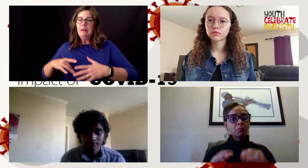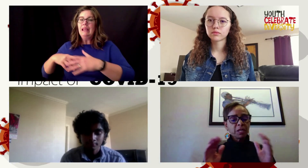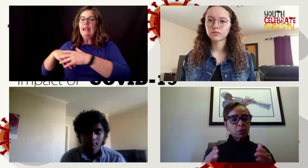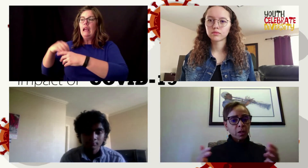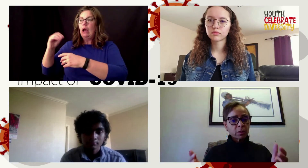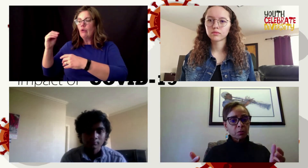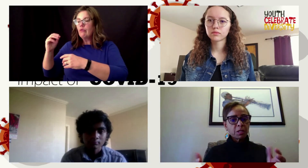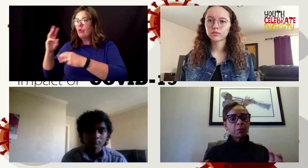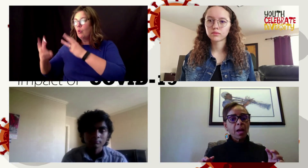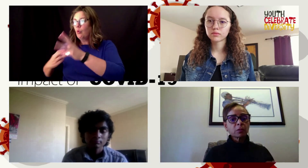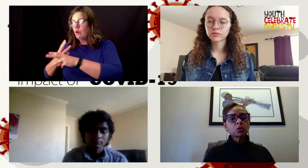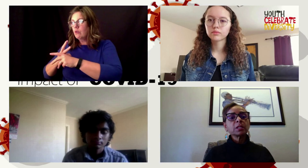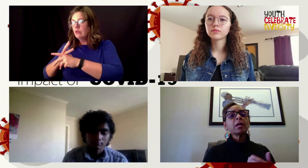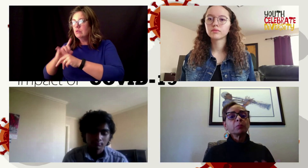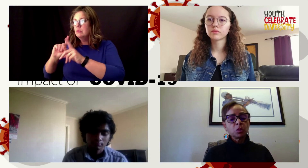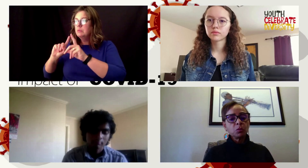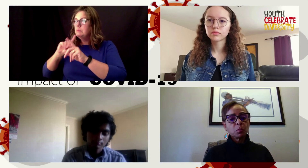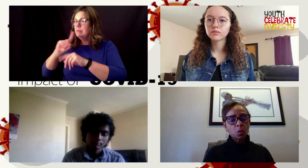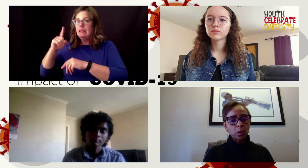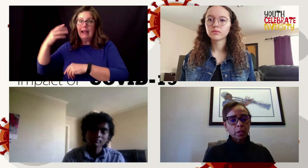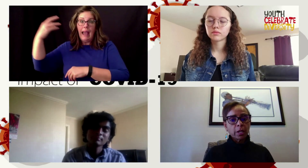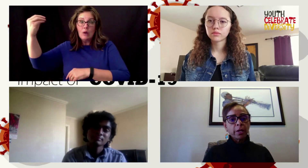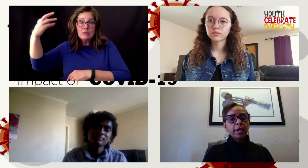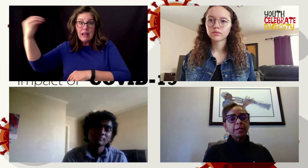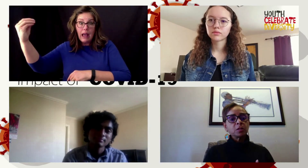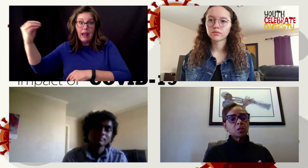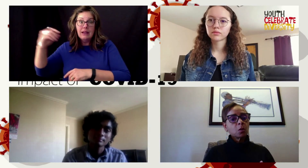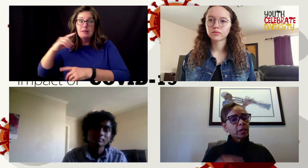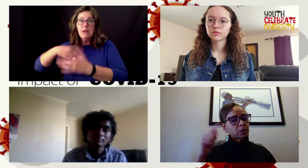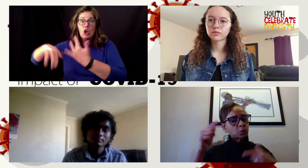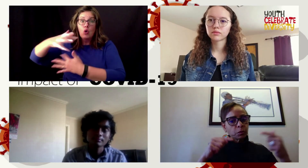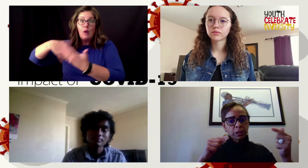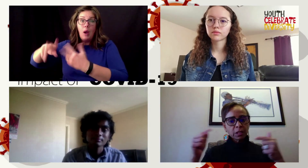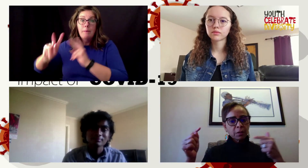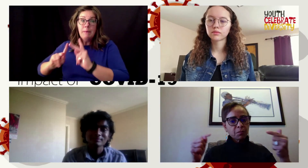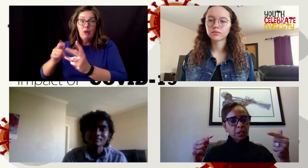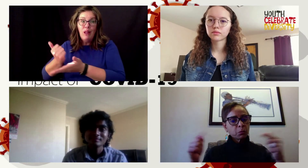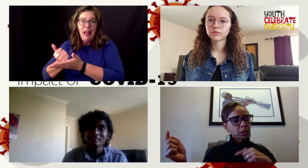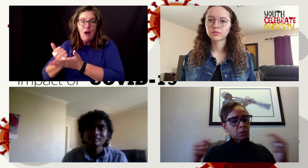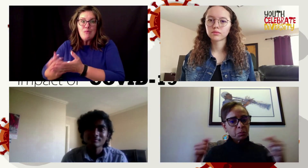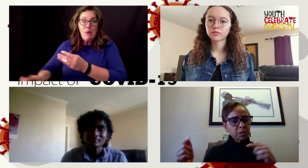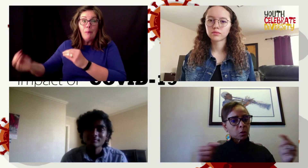being around other people actually helps you more and so it's really it really depends on